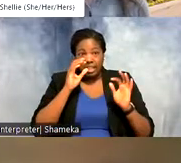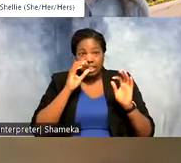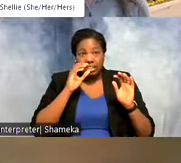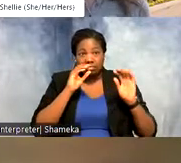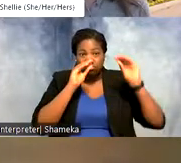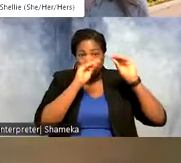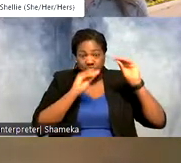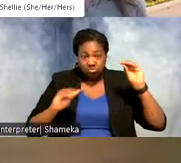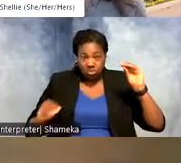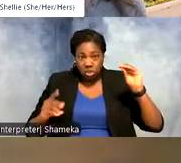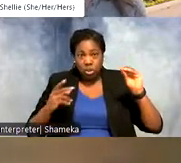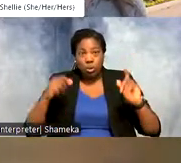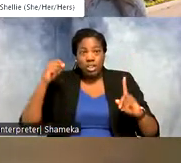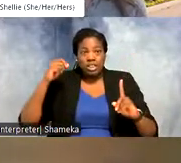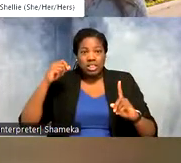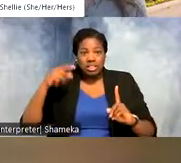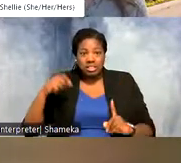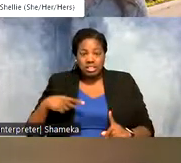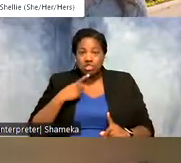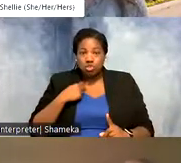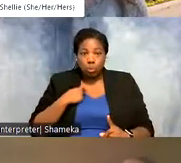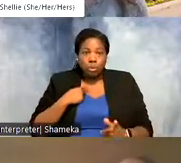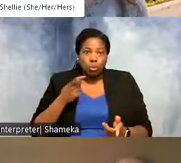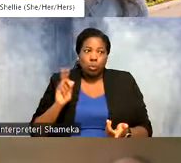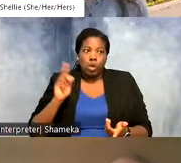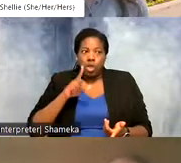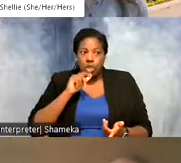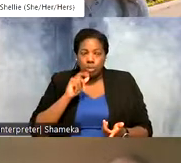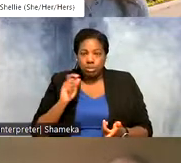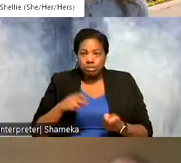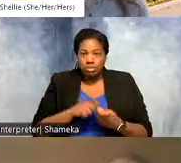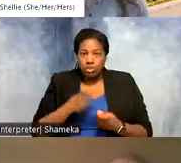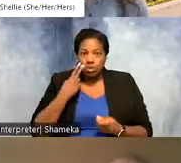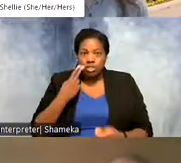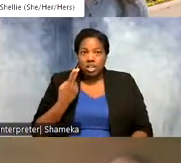where the satellite told us the bird was. So you can see up in the Hudson Bay area, remember that